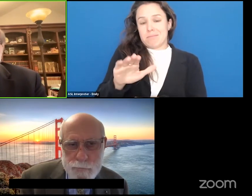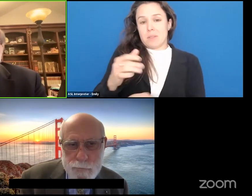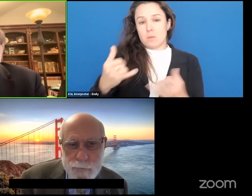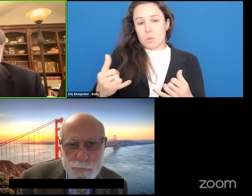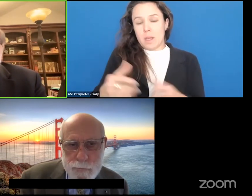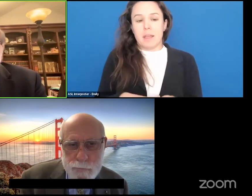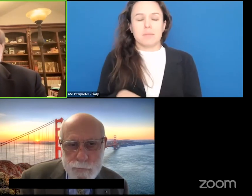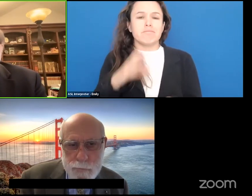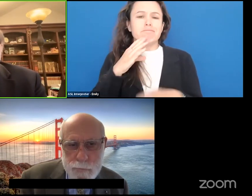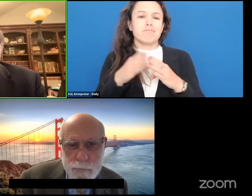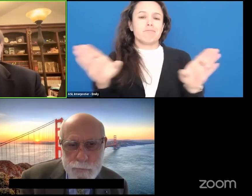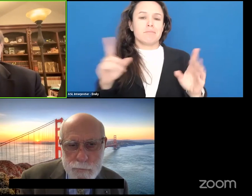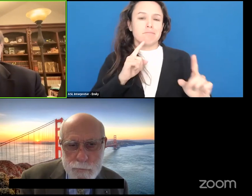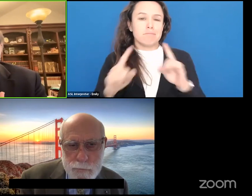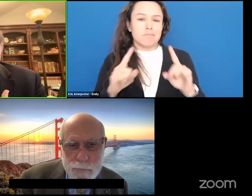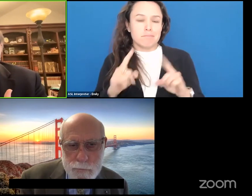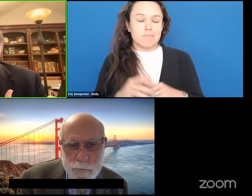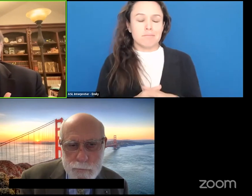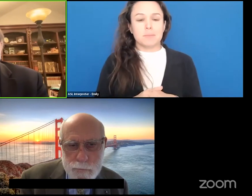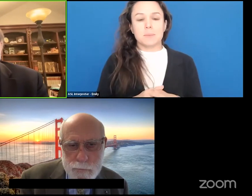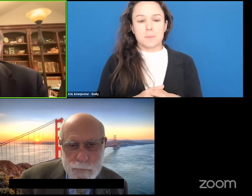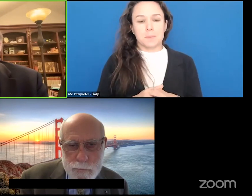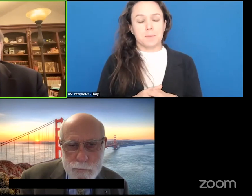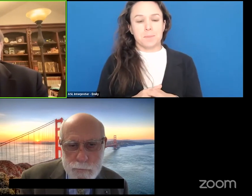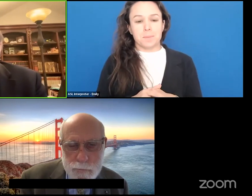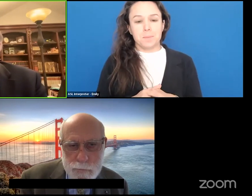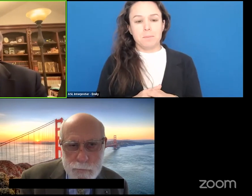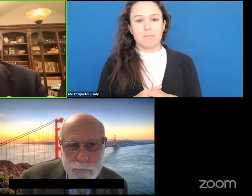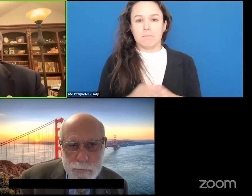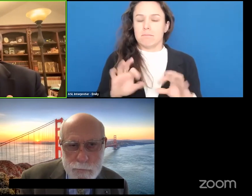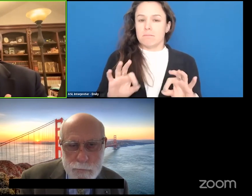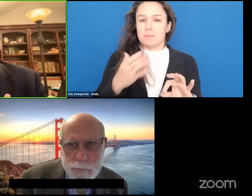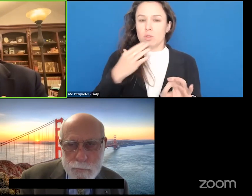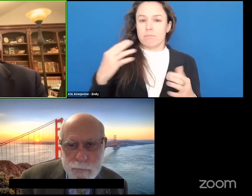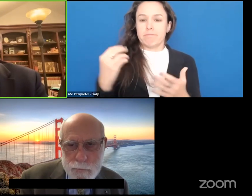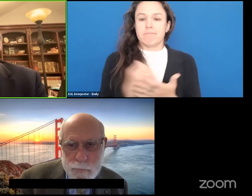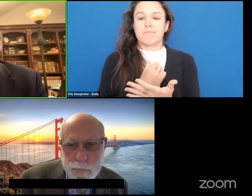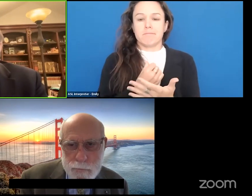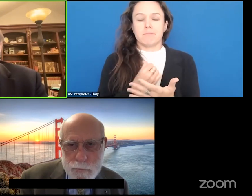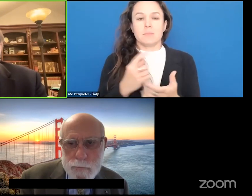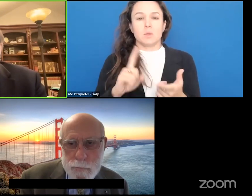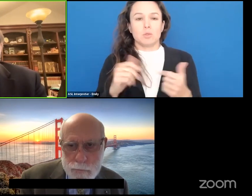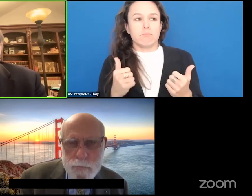discussion and this is a really good place to bring up new topics.